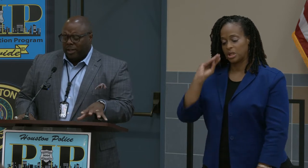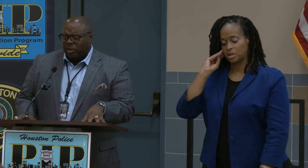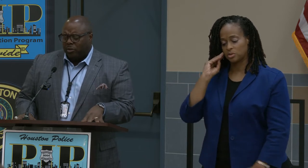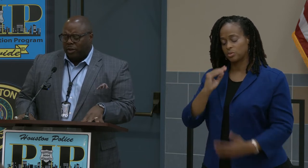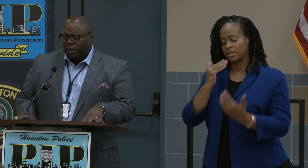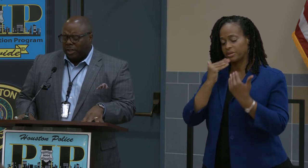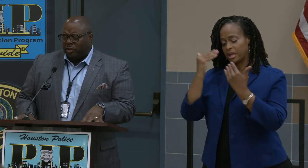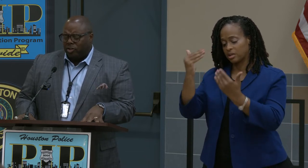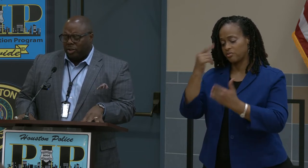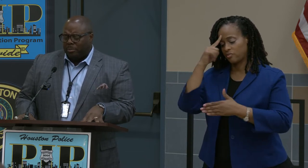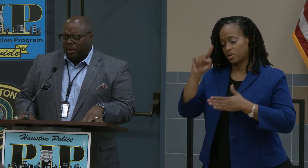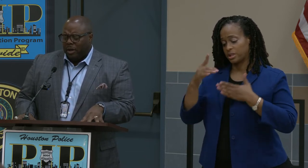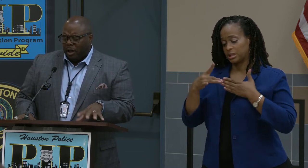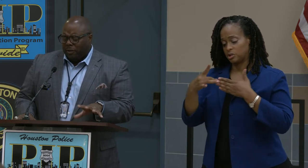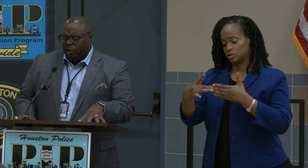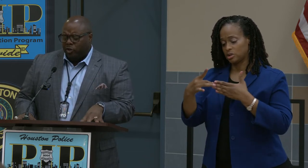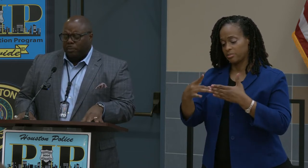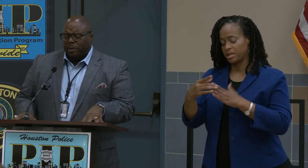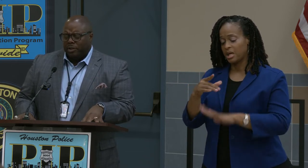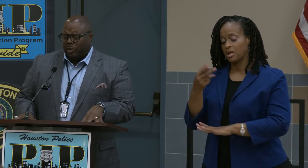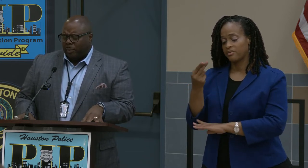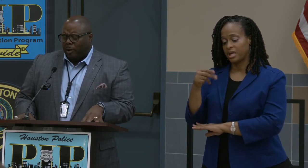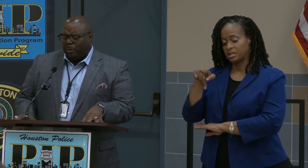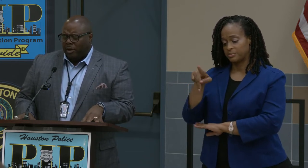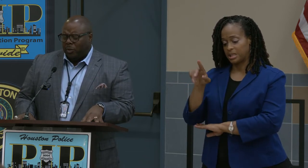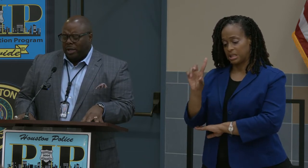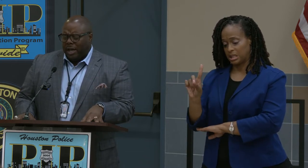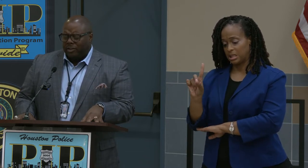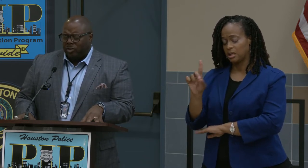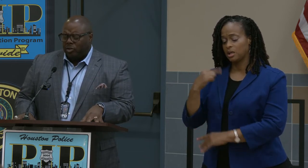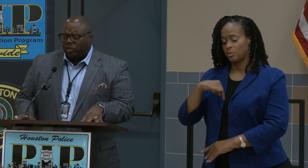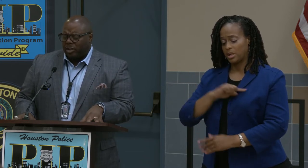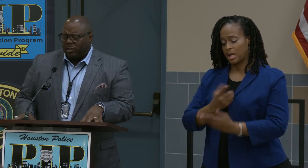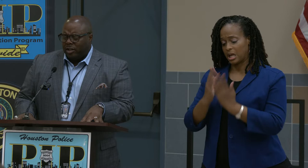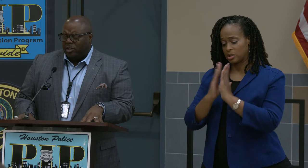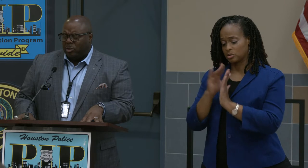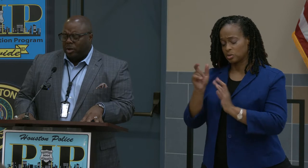you for the leadership of the Houston Police Department and we ask that you just continue